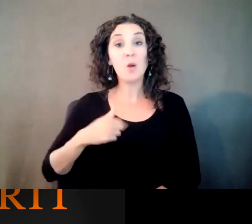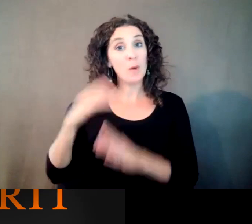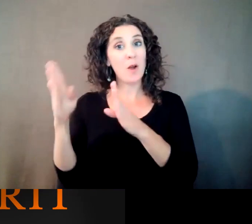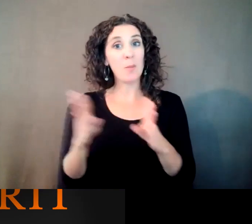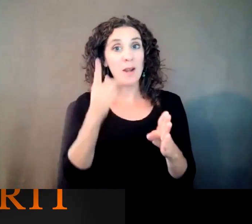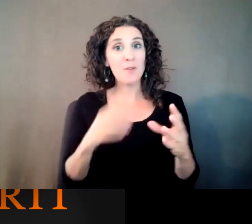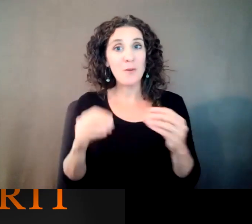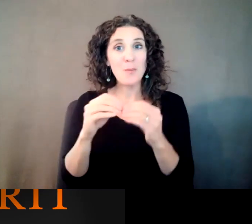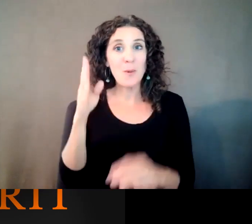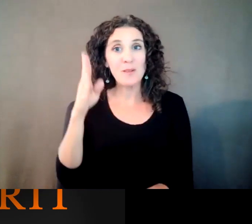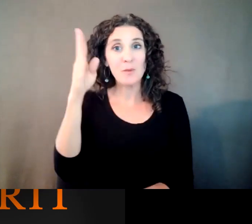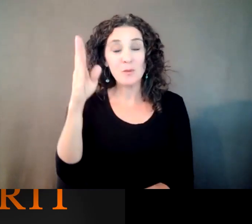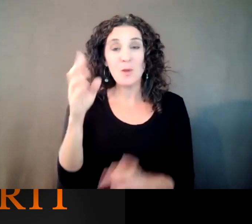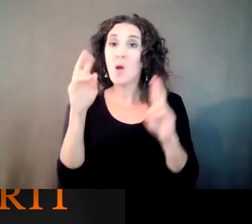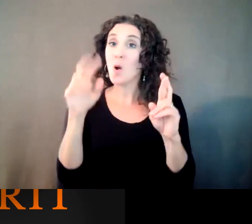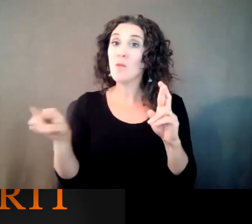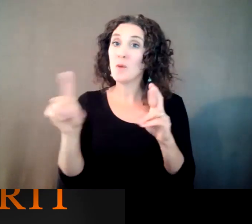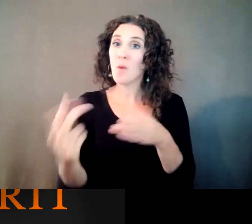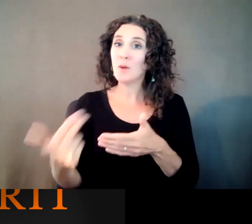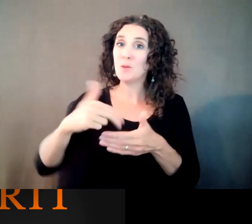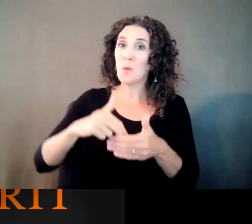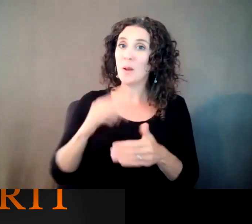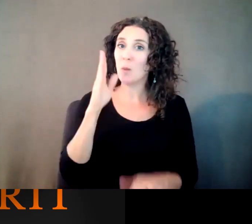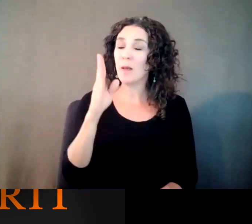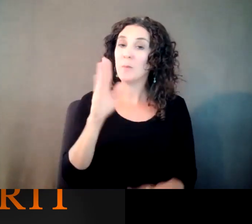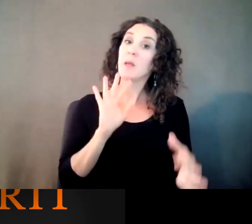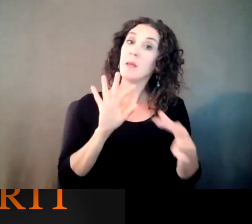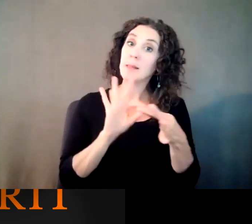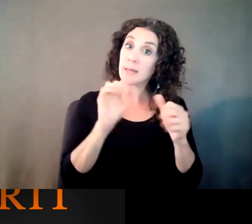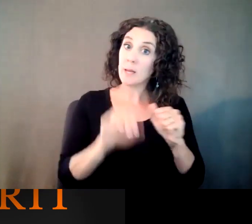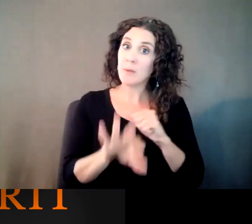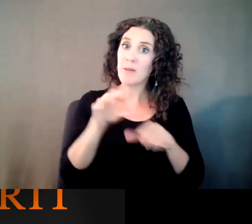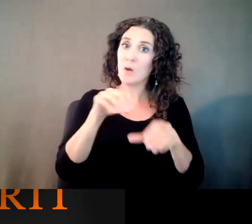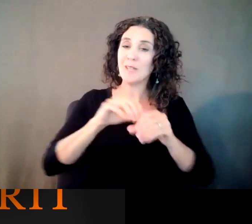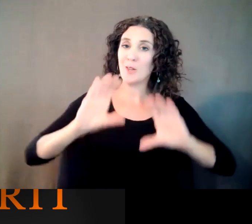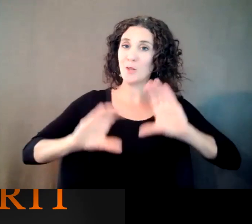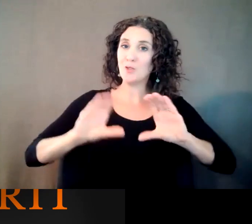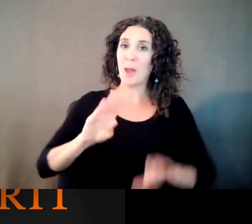those, as well the link to those events can be found in the chatbox. As well, another